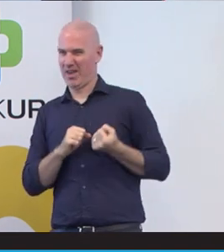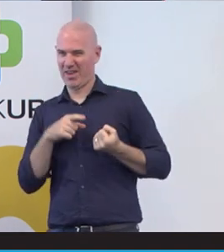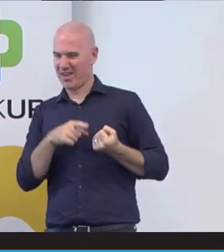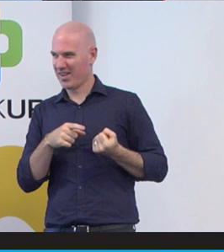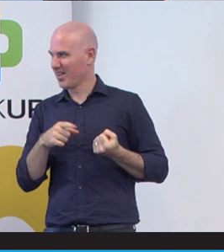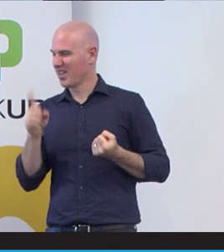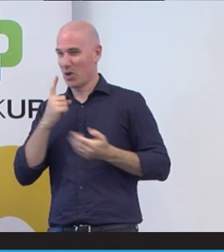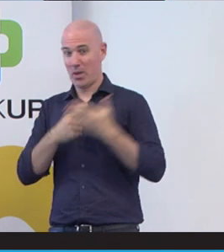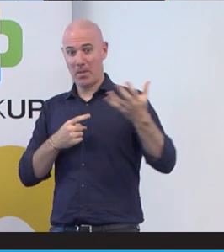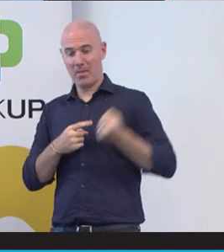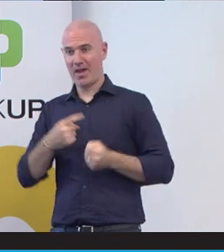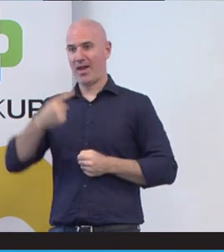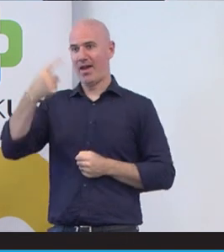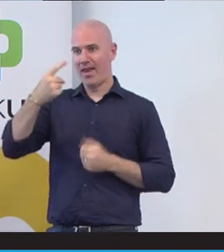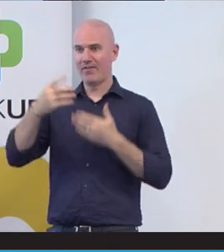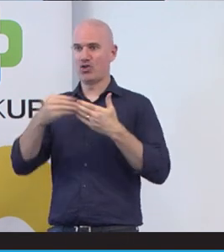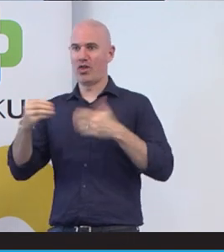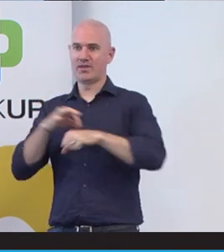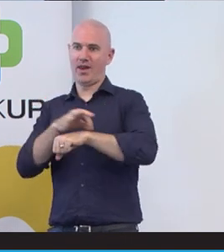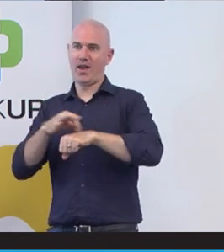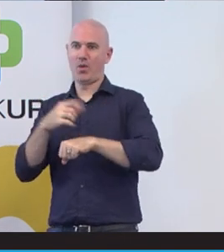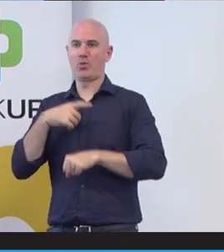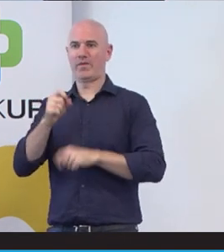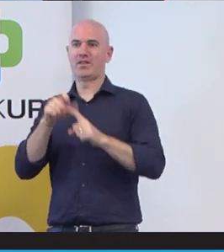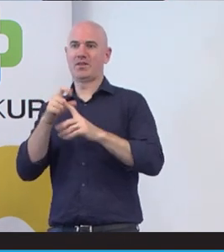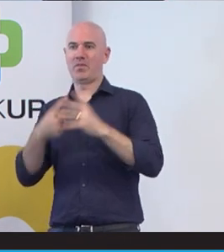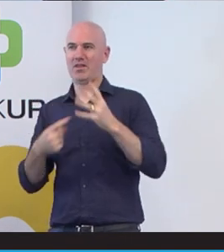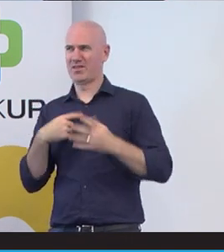$11 an hour because of your disability. I said, That's not good enough. I should be